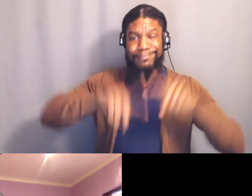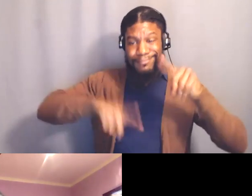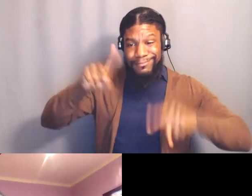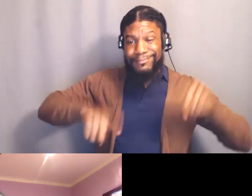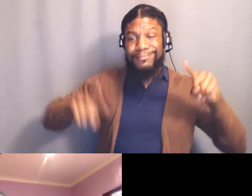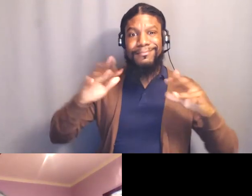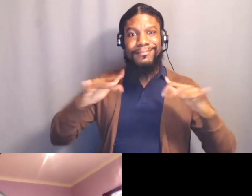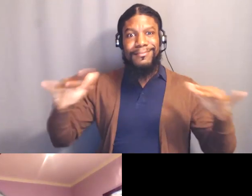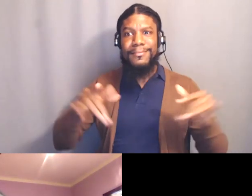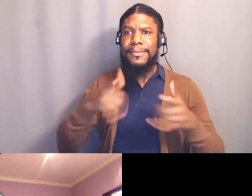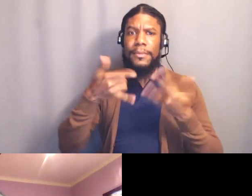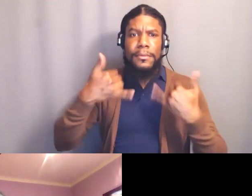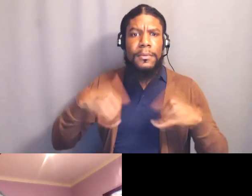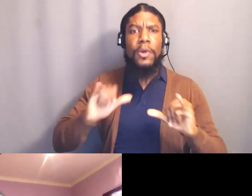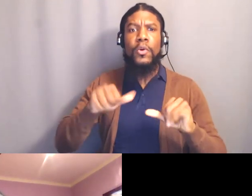Beautiful, beautiful.